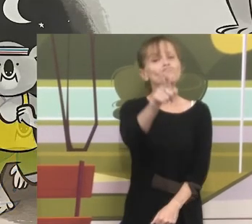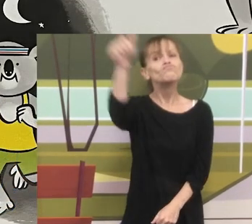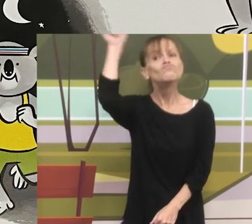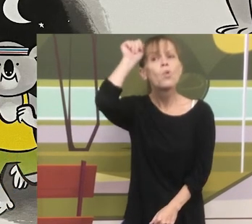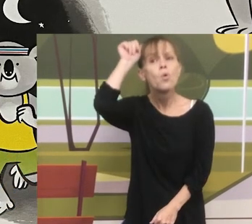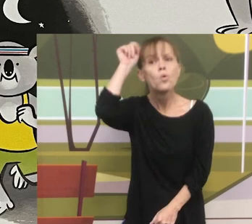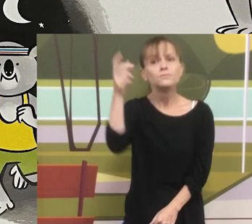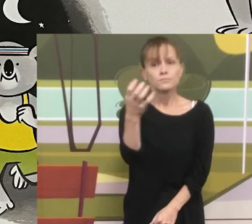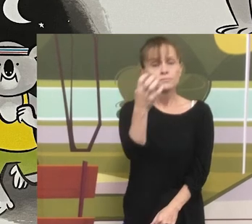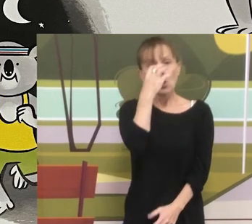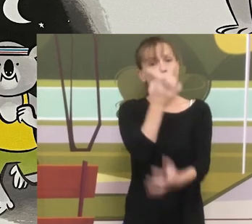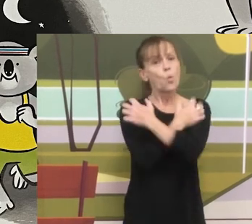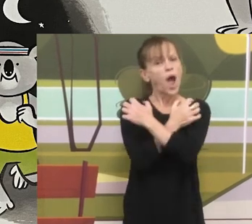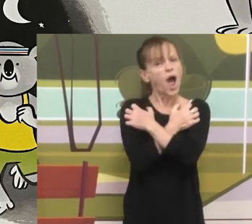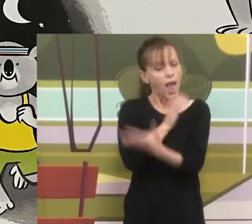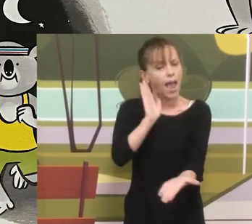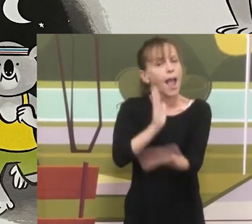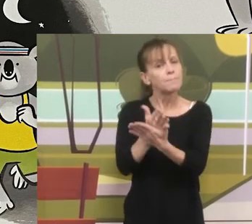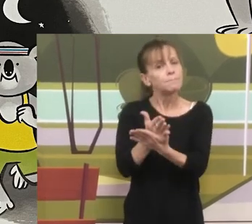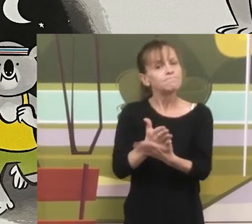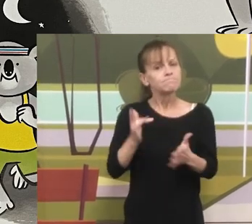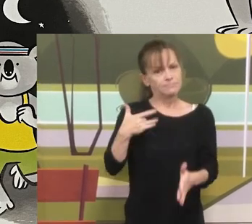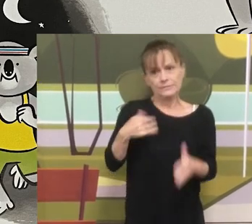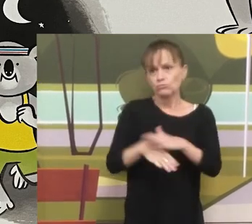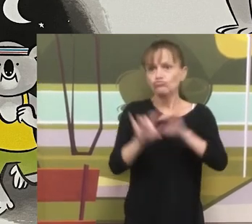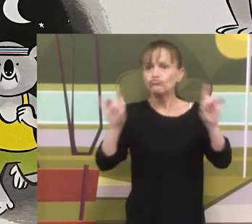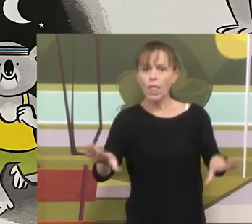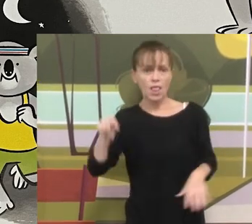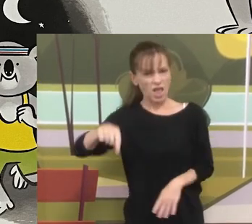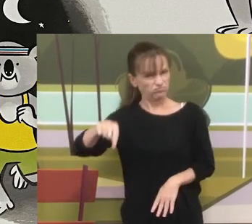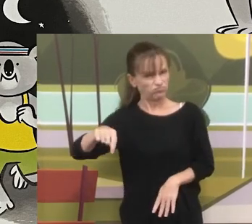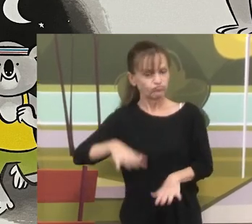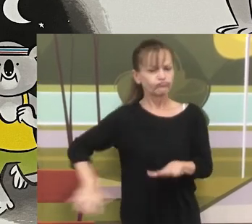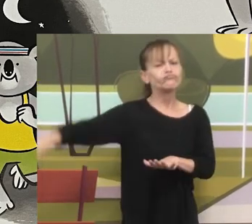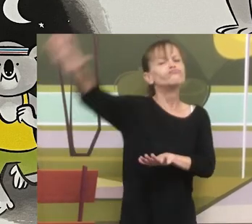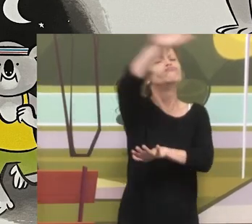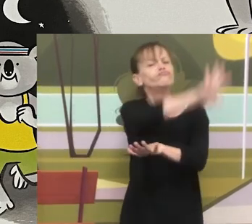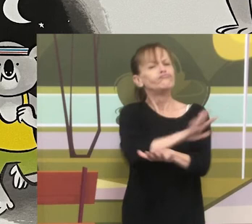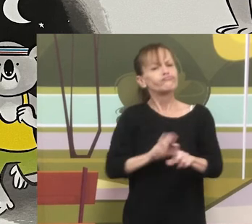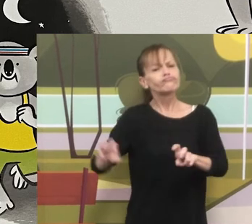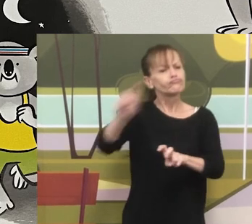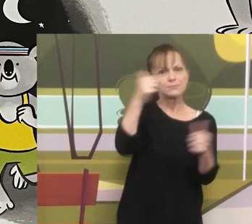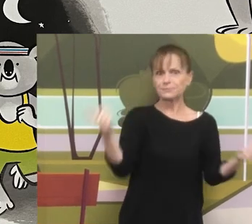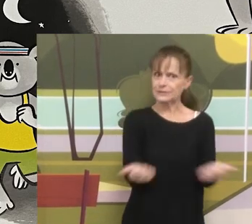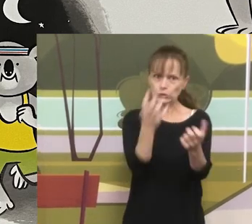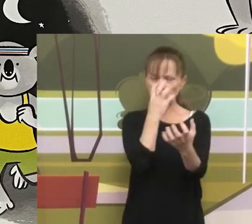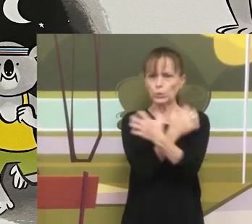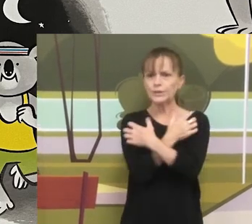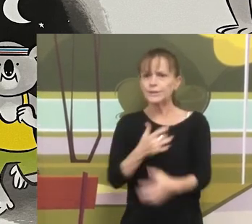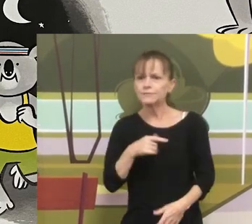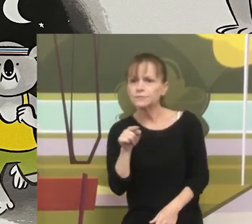And did you know koalas are native to Australia? They can sleep for up to 22 hours a day!